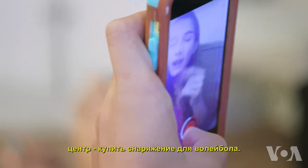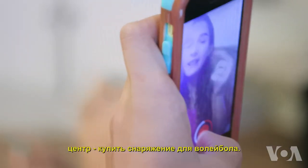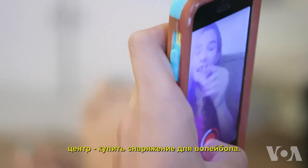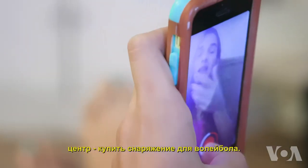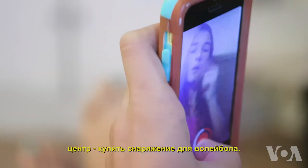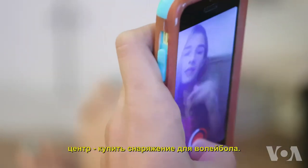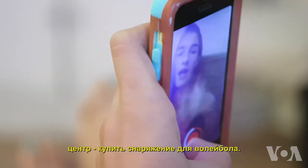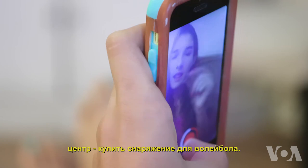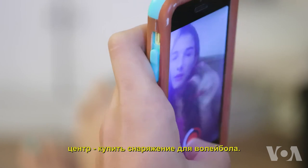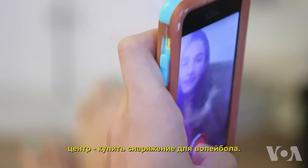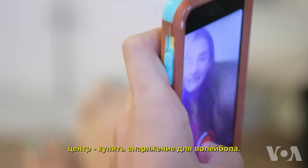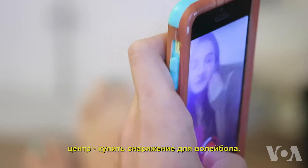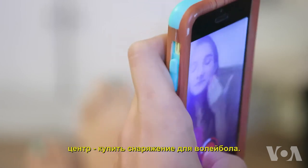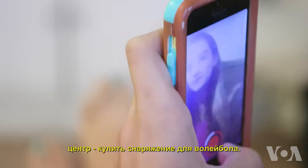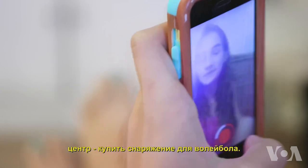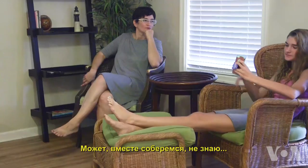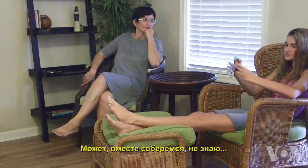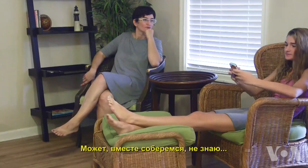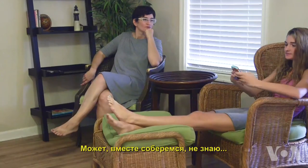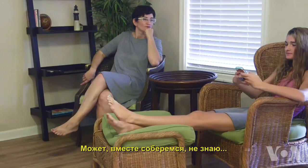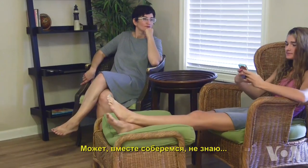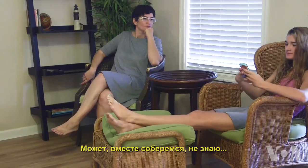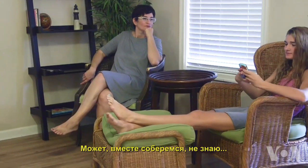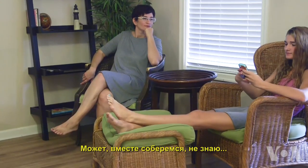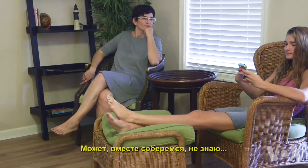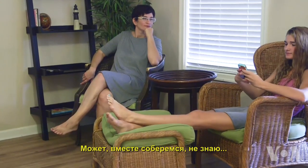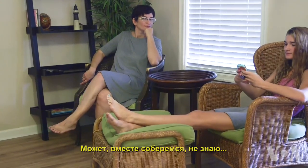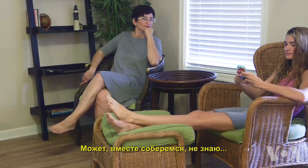maybe we can see if we can get a group of us together to go, I don't know.